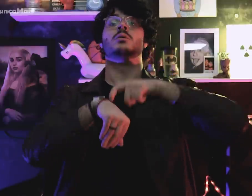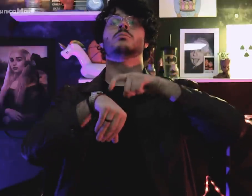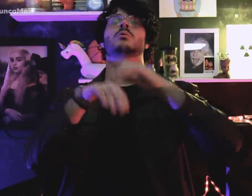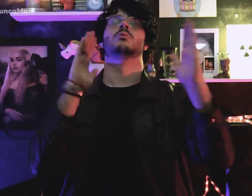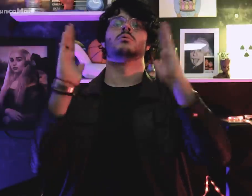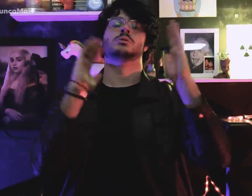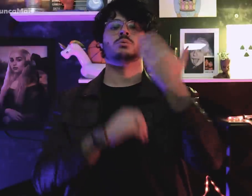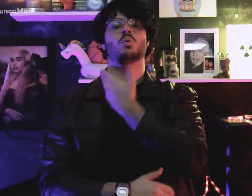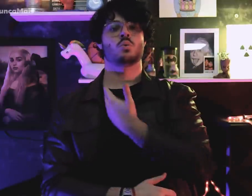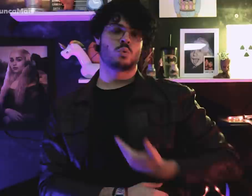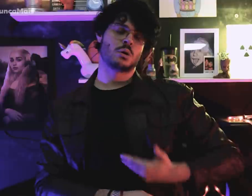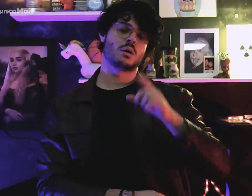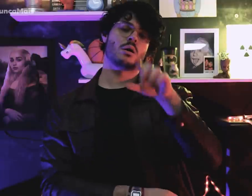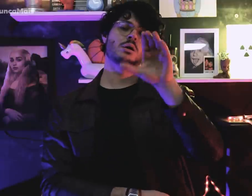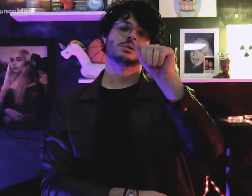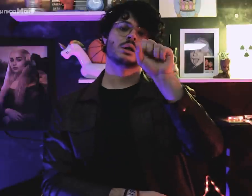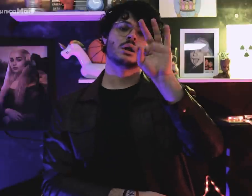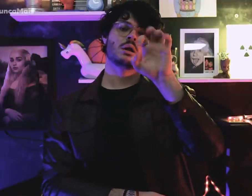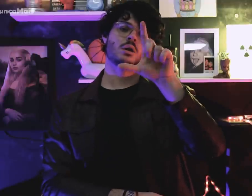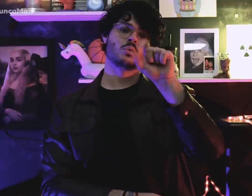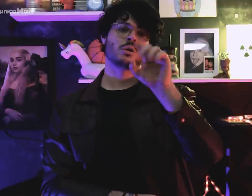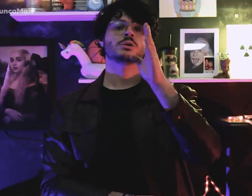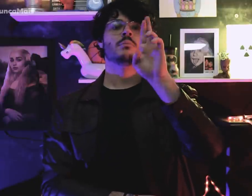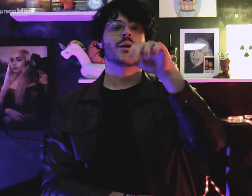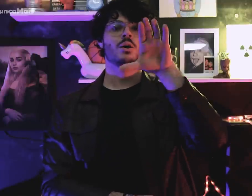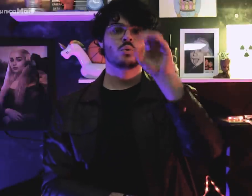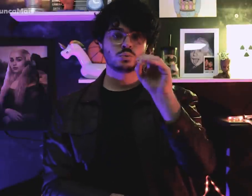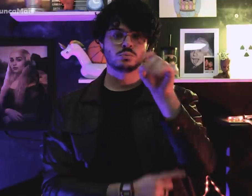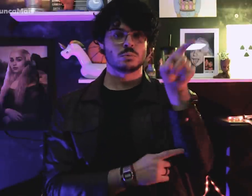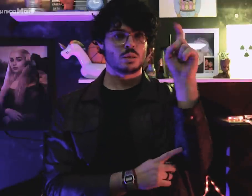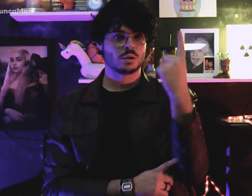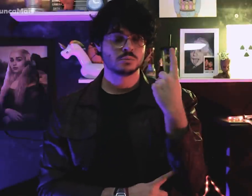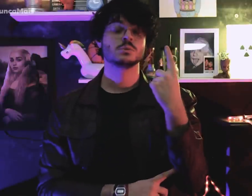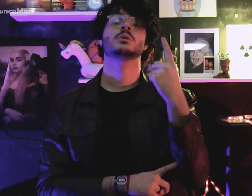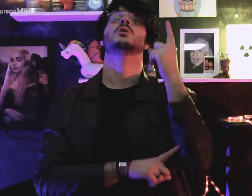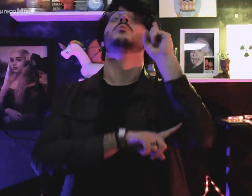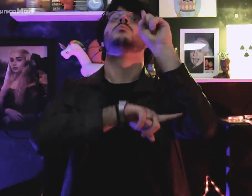durante o governo Castelo Branco,